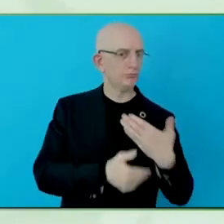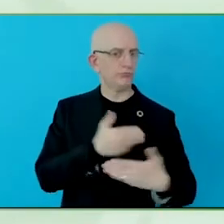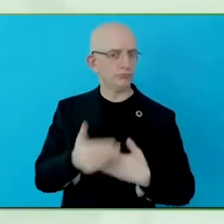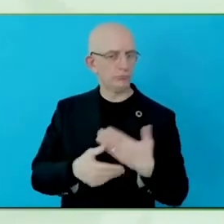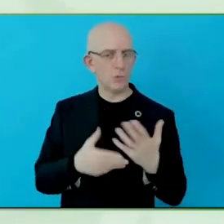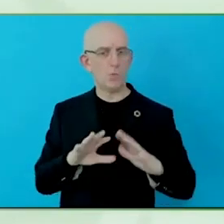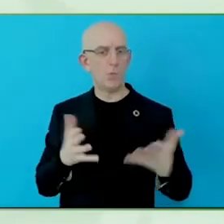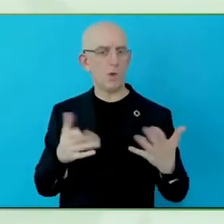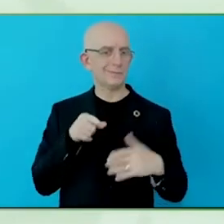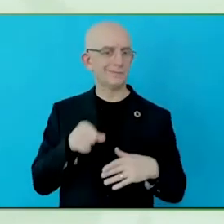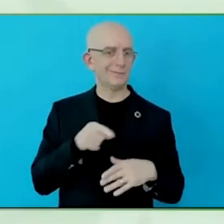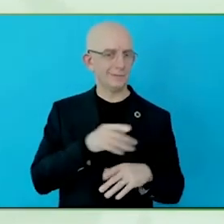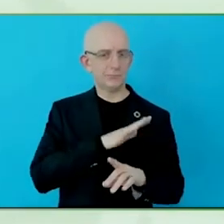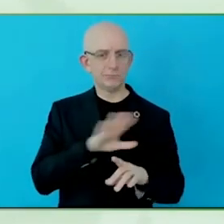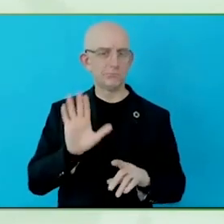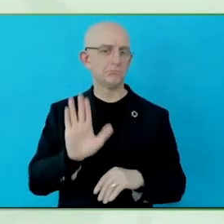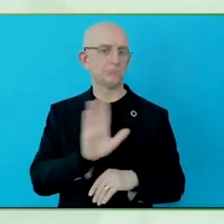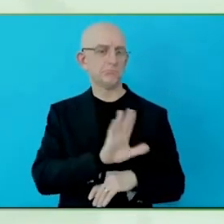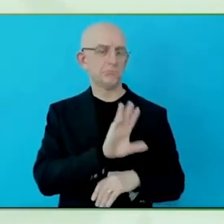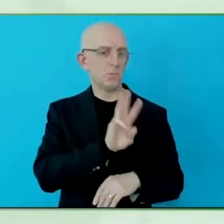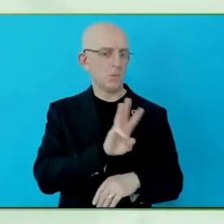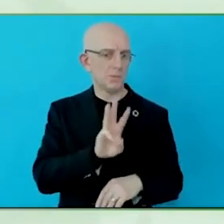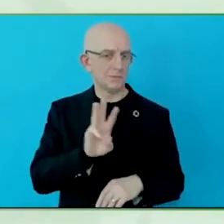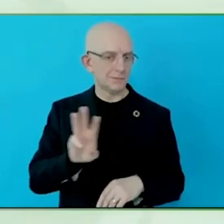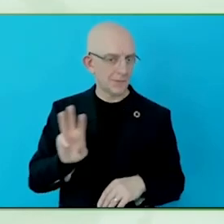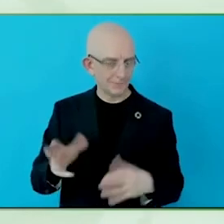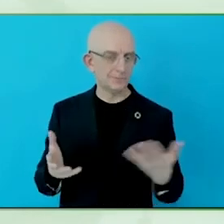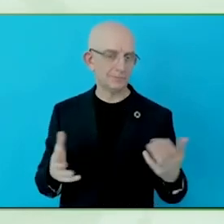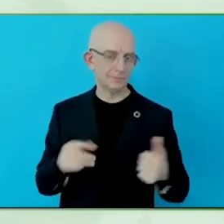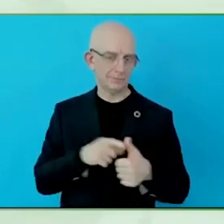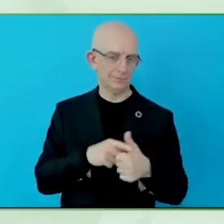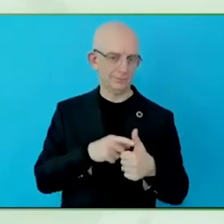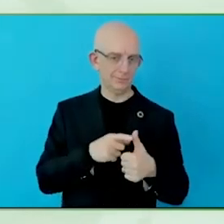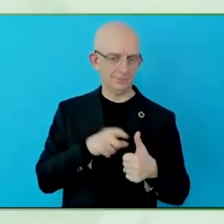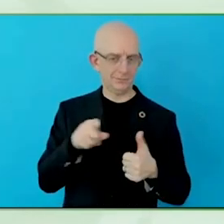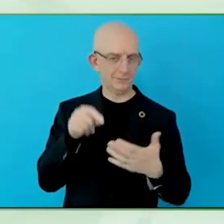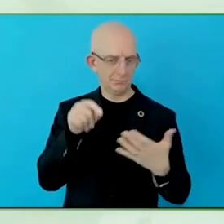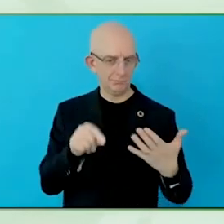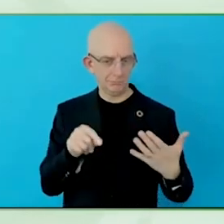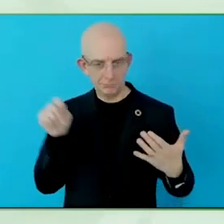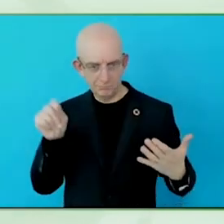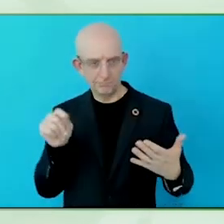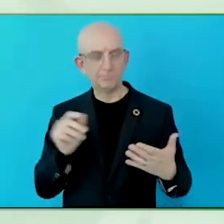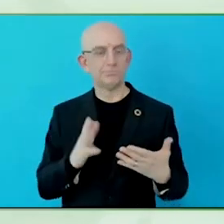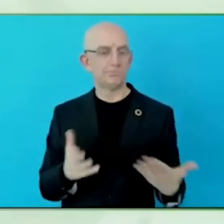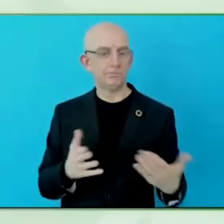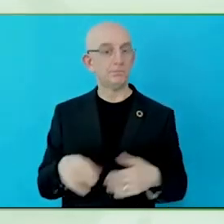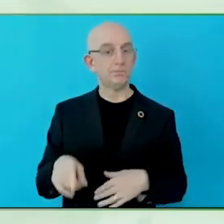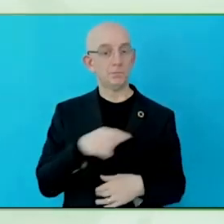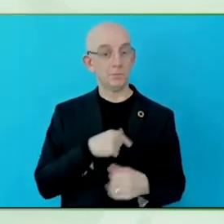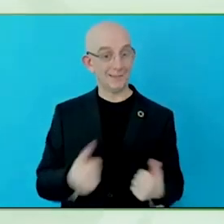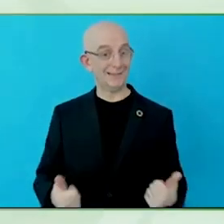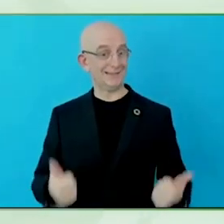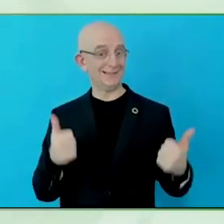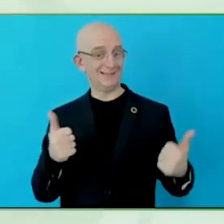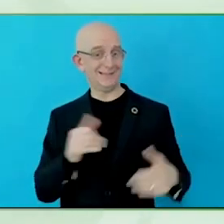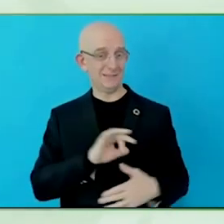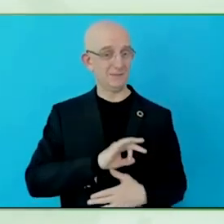We have to be realistic about it, and I think that is one of the key things, be realistic about the state of digital accessibility of